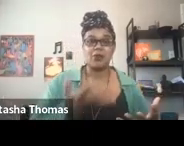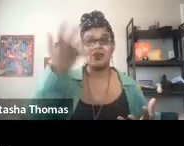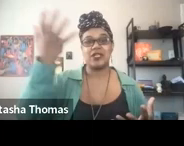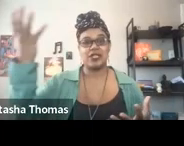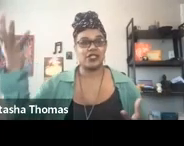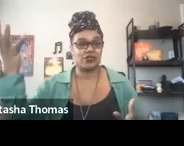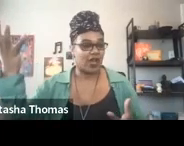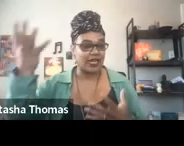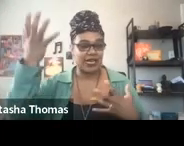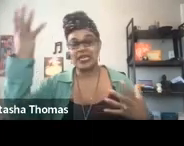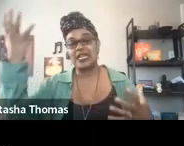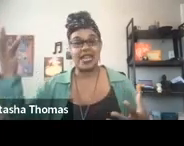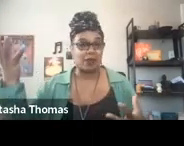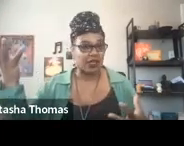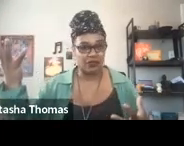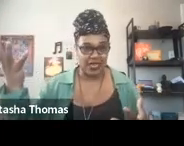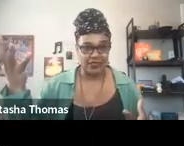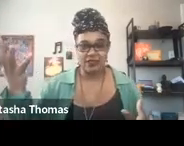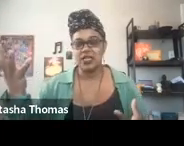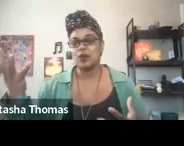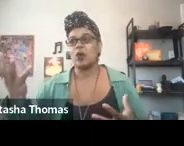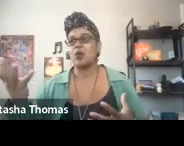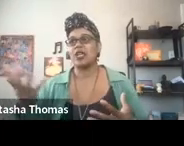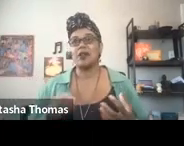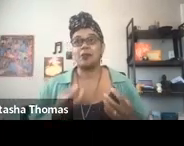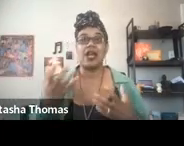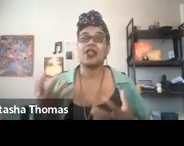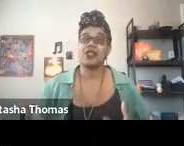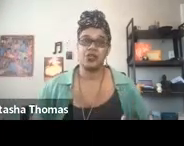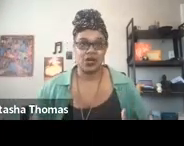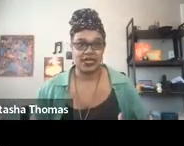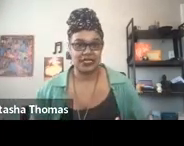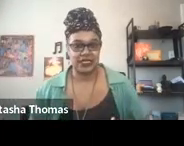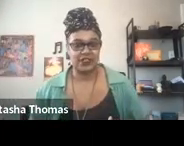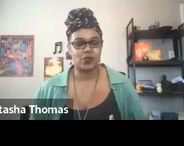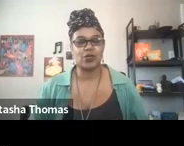Then we move into this defining naming phase where we're giving breath to our ideas,